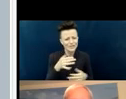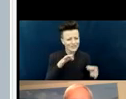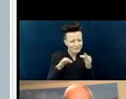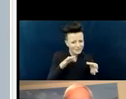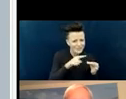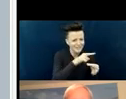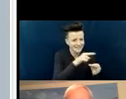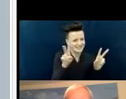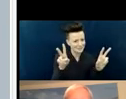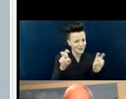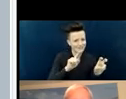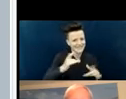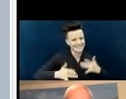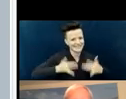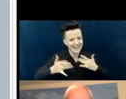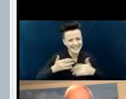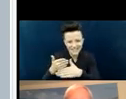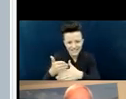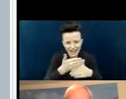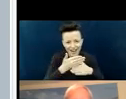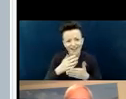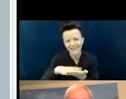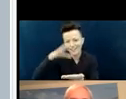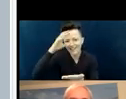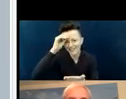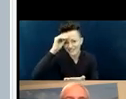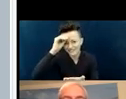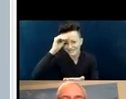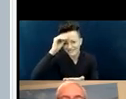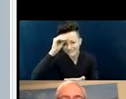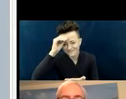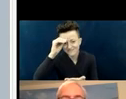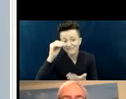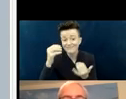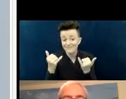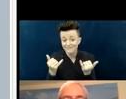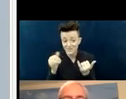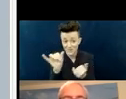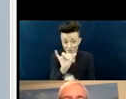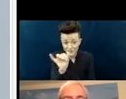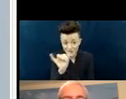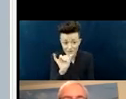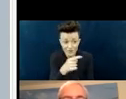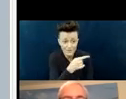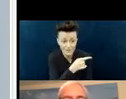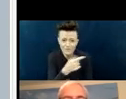really excited to share with you. We also want to hear from you!